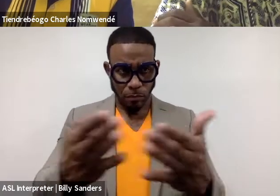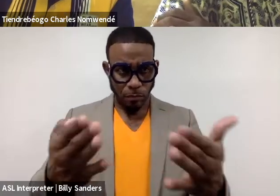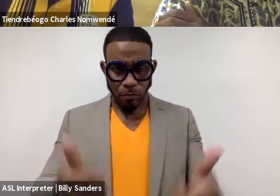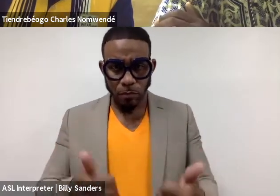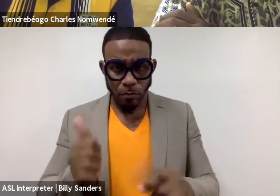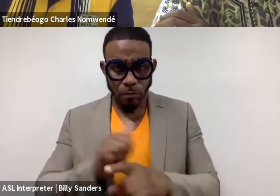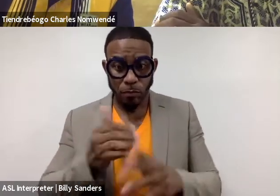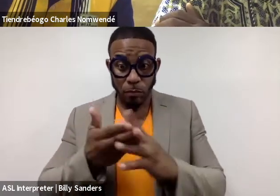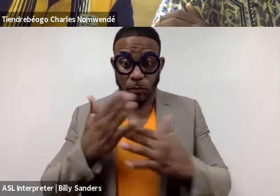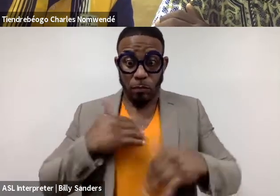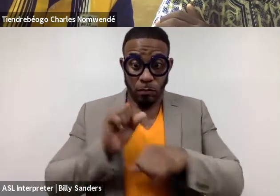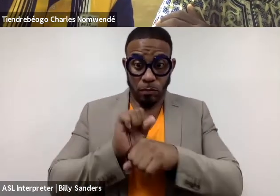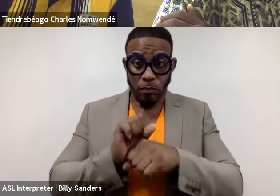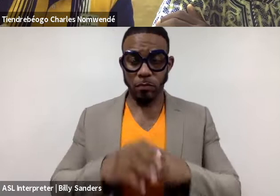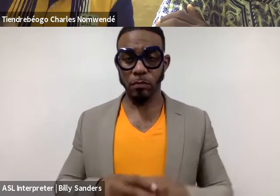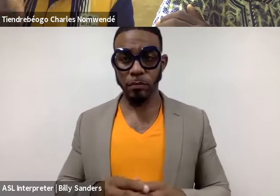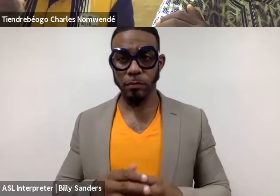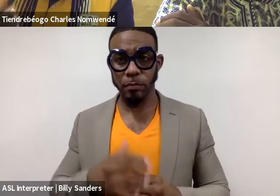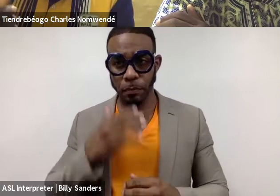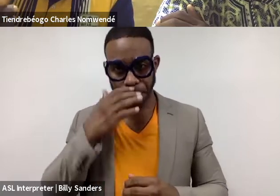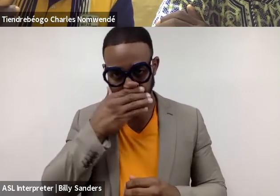(Charles speaks French)